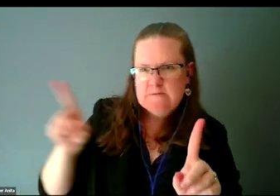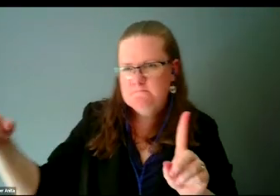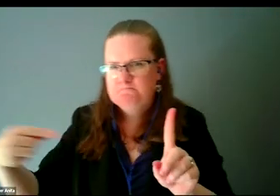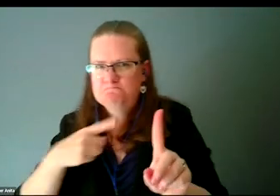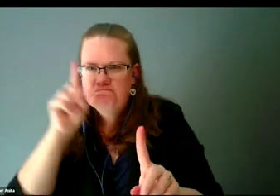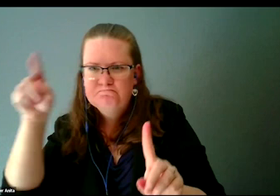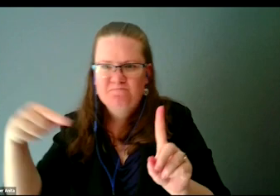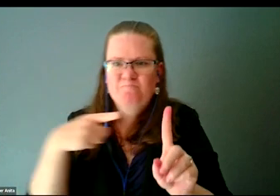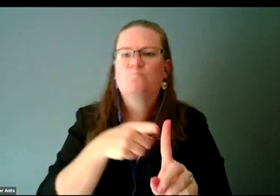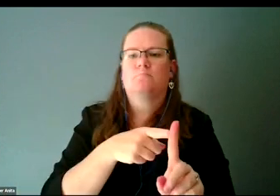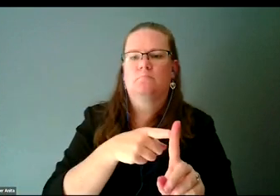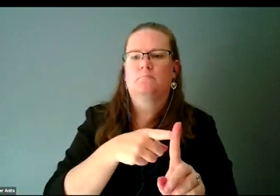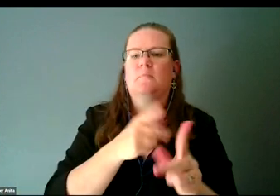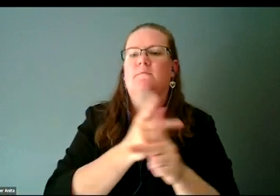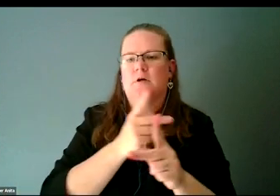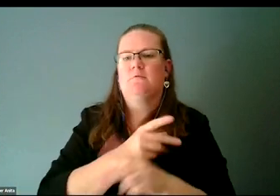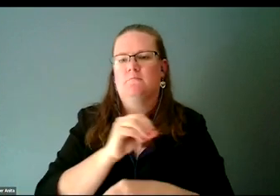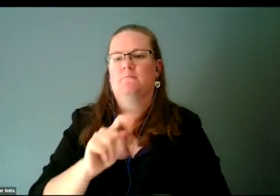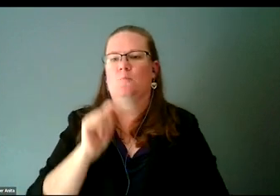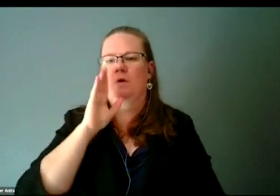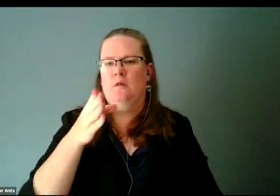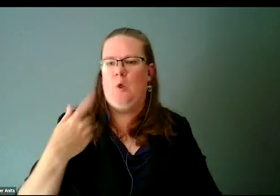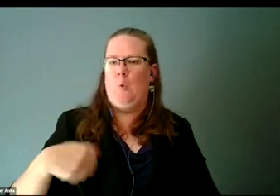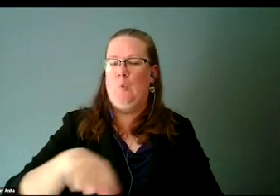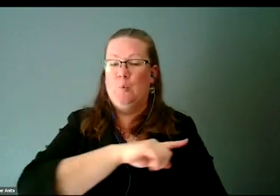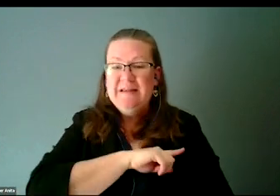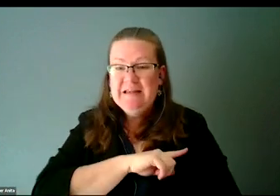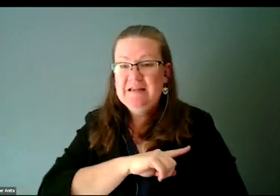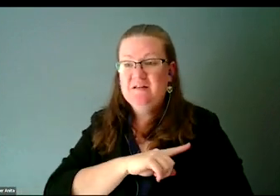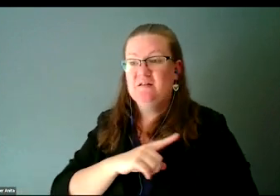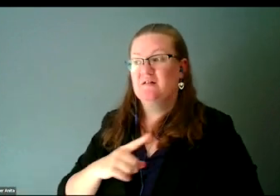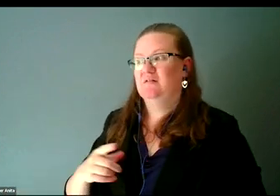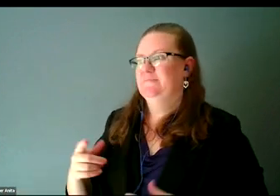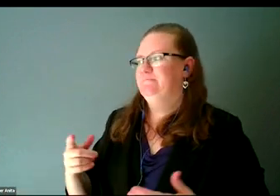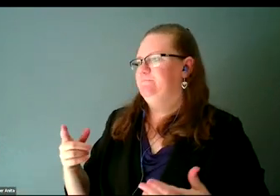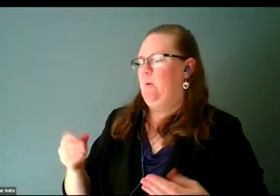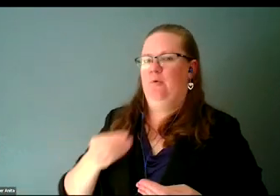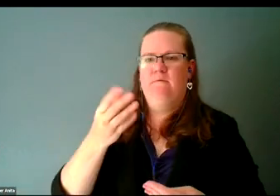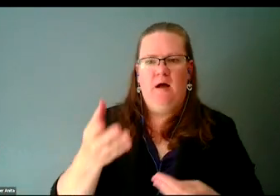That we are like fodder for coming up with new shit,